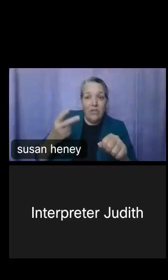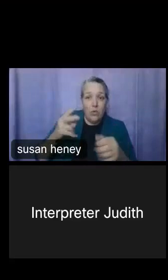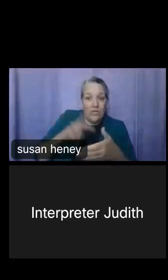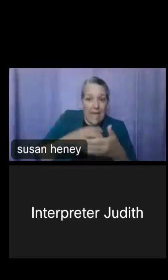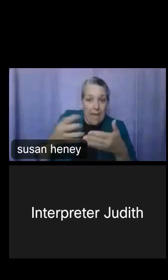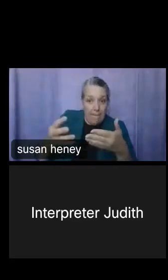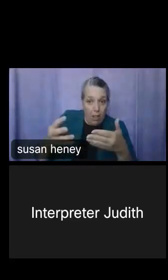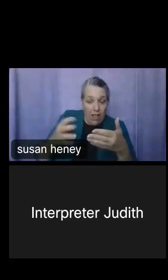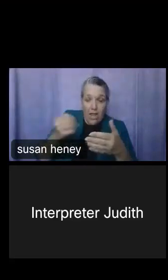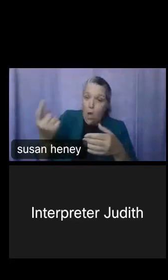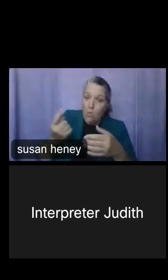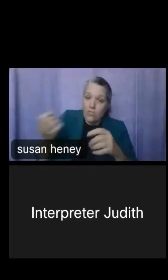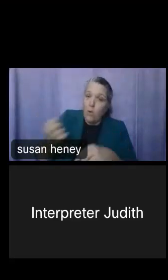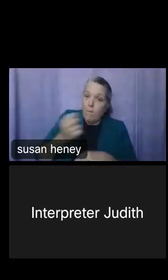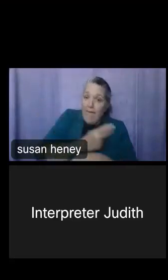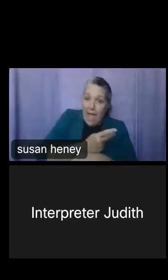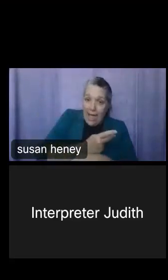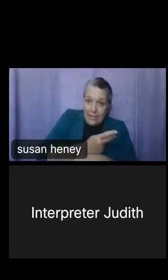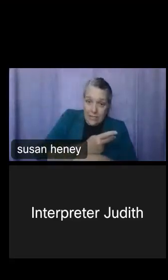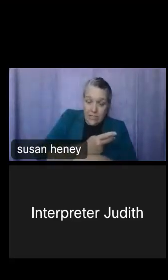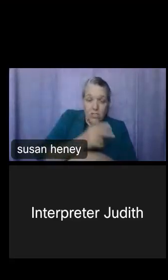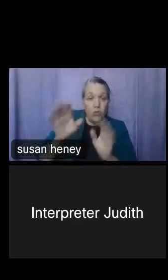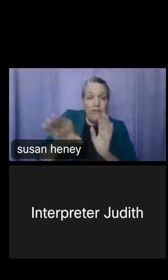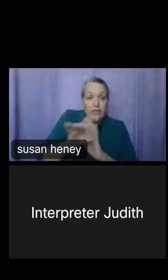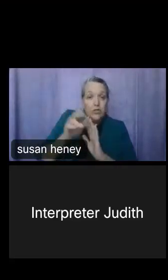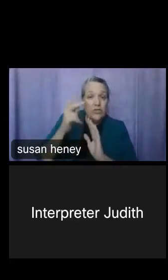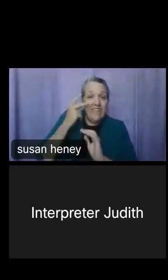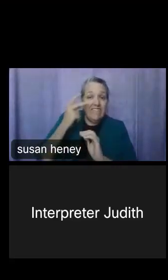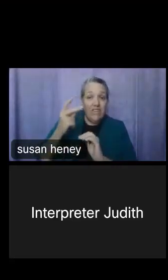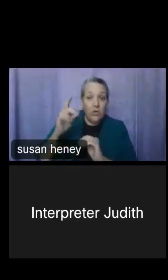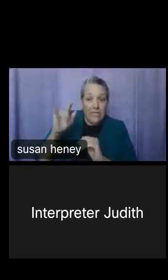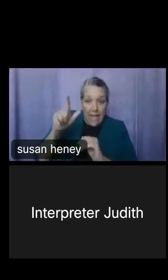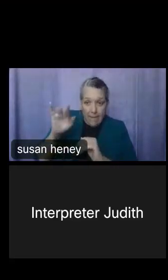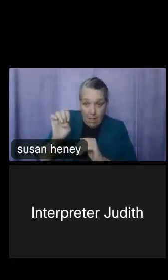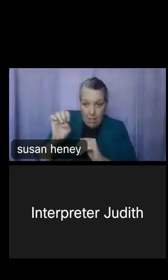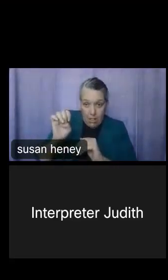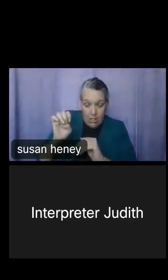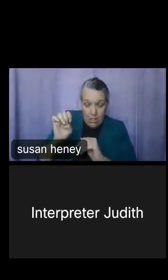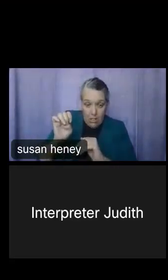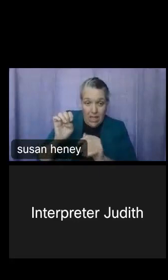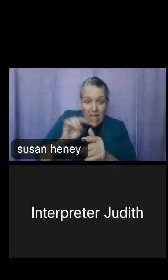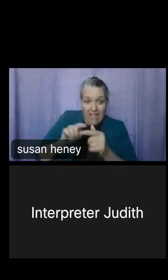go back. So if you select View Table at this point, and you scroll down here, you're going